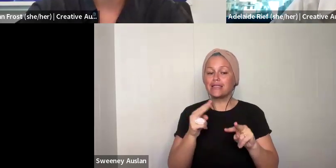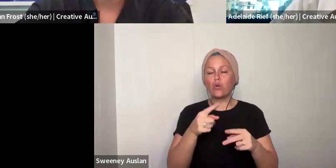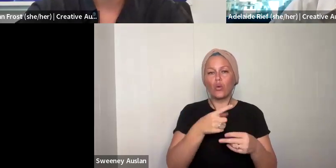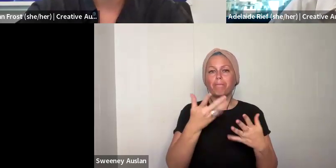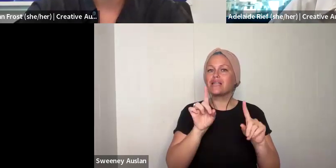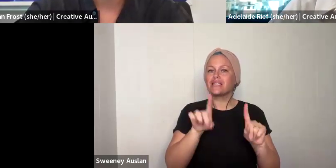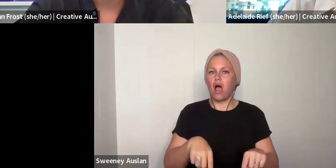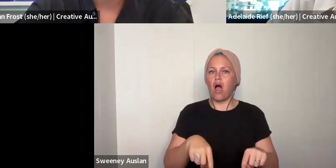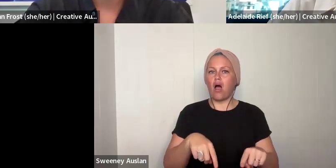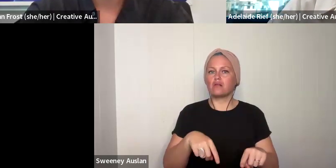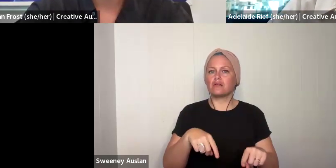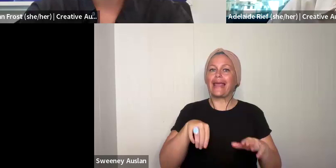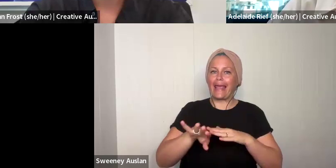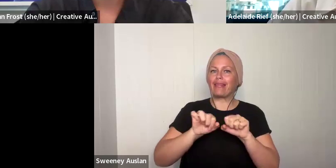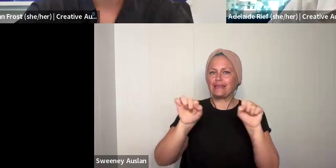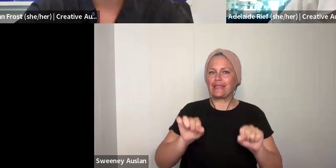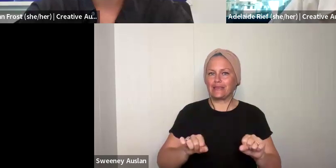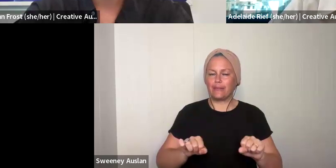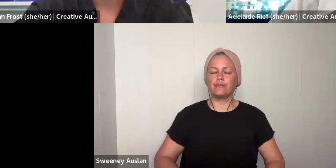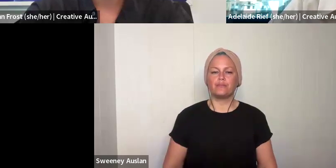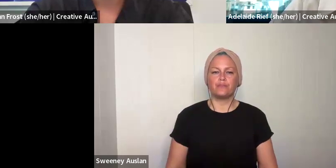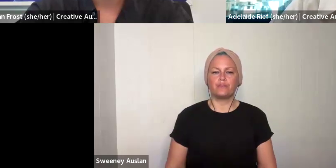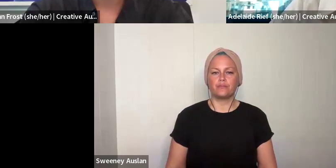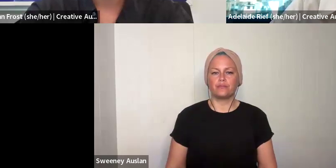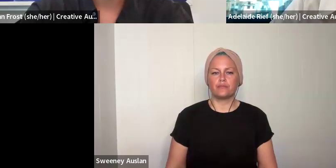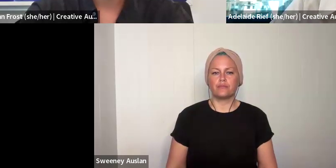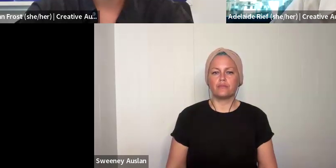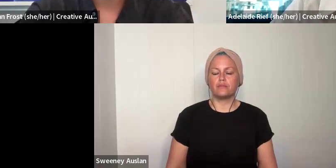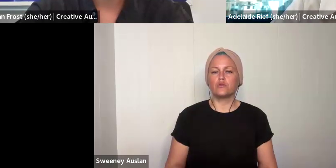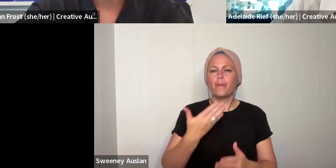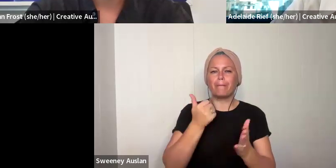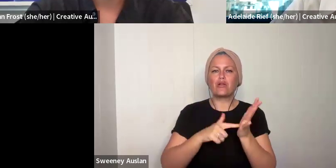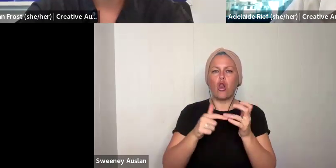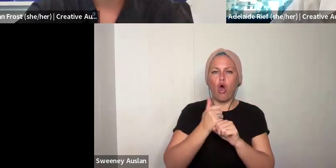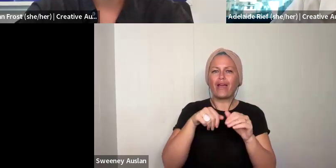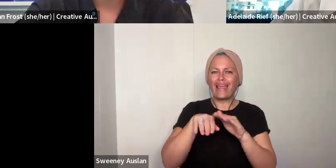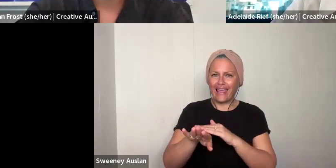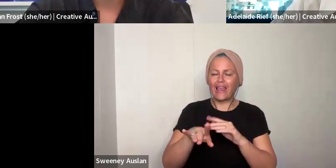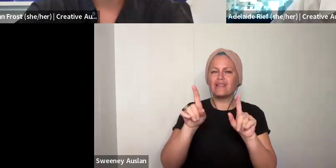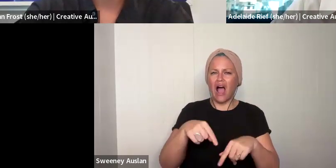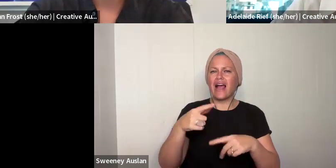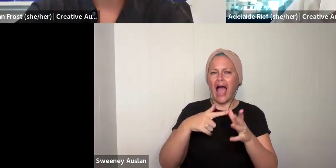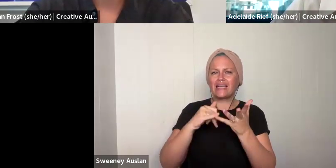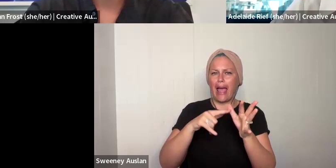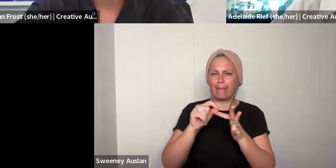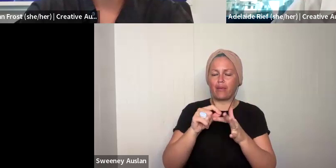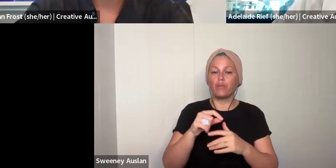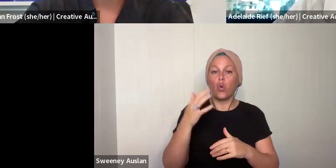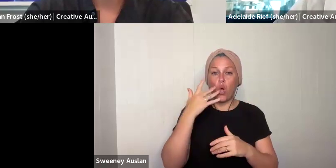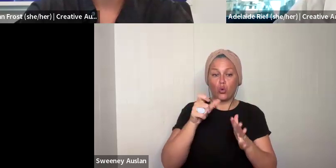extension of time, it will be important that you have started a draft application in the system. Please login and do that